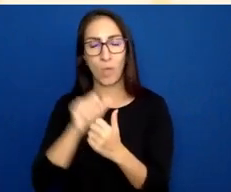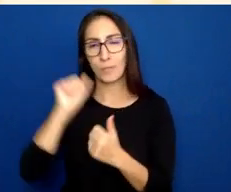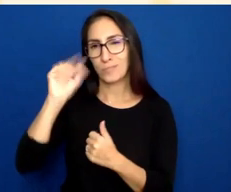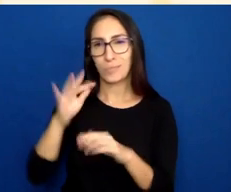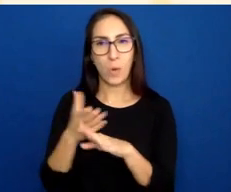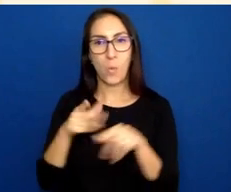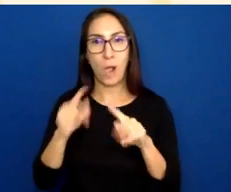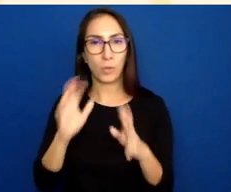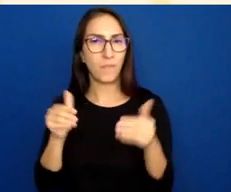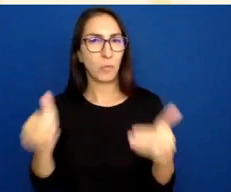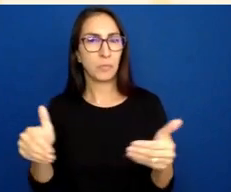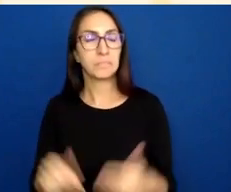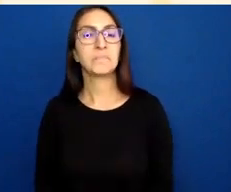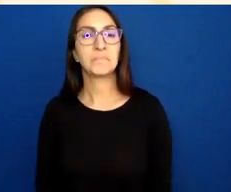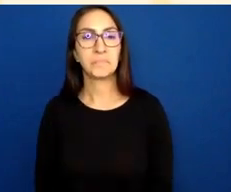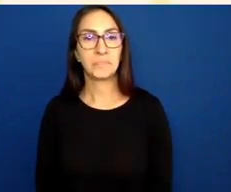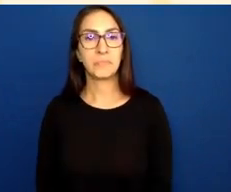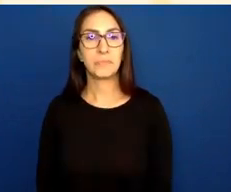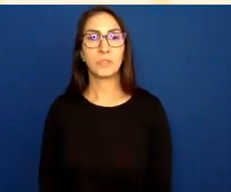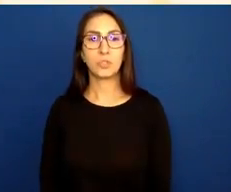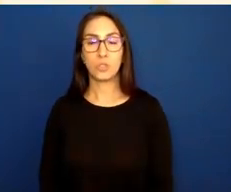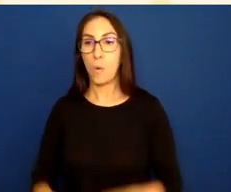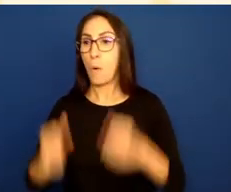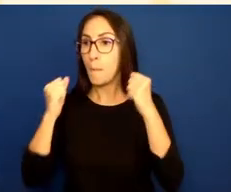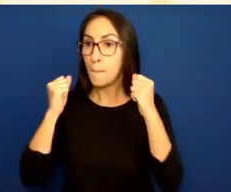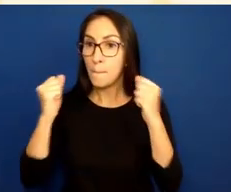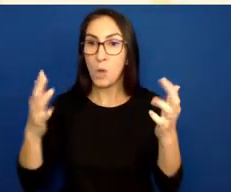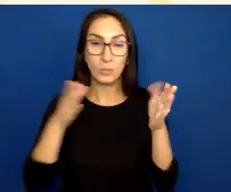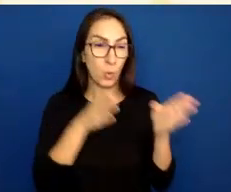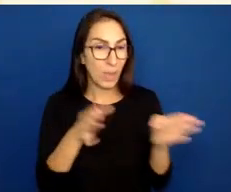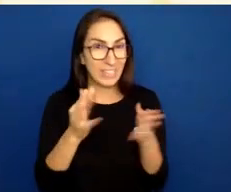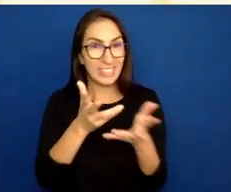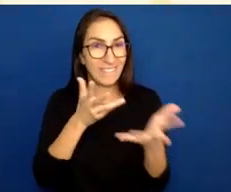Provide multiple means of engagement. Find different ways for your learners to get involved.